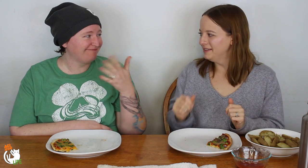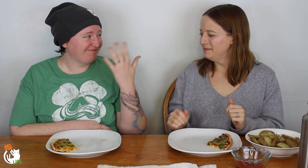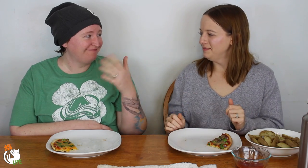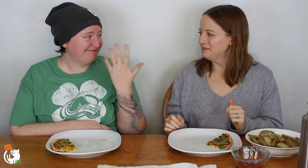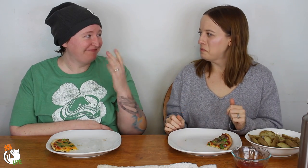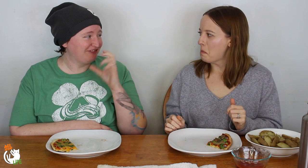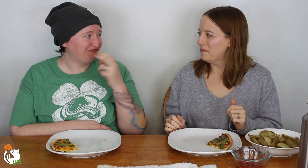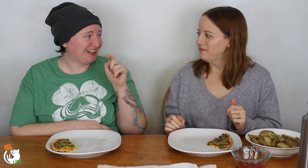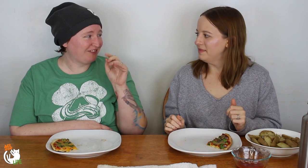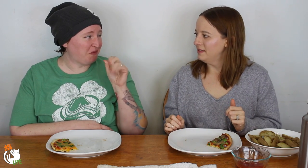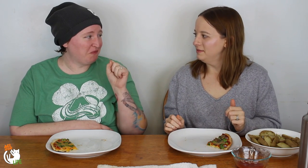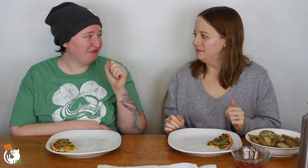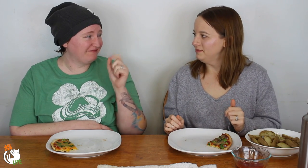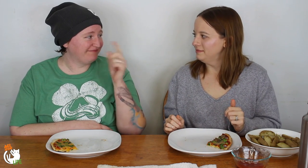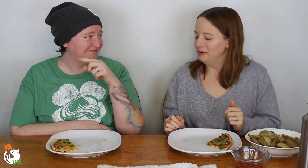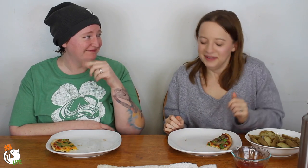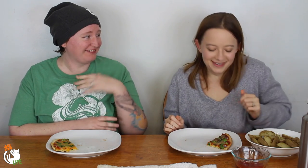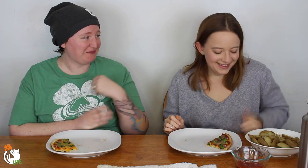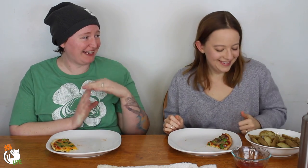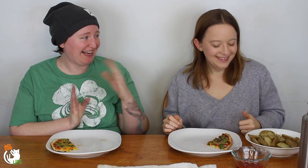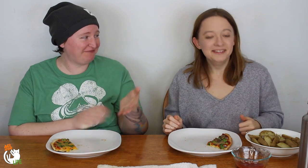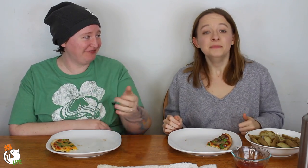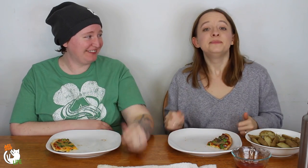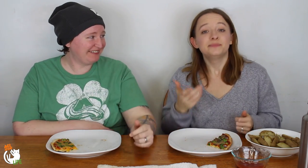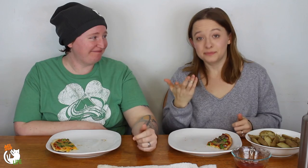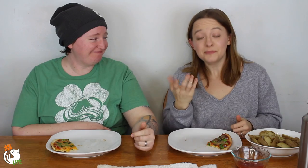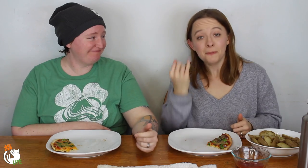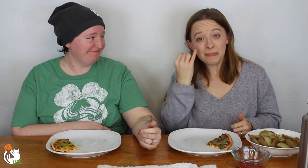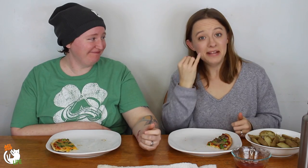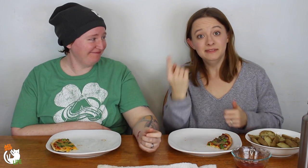Kind of like... oh you know... Cheetos over there at the White House.